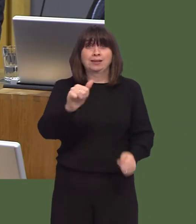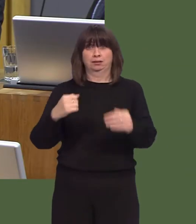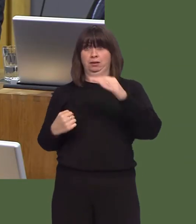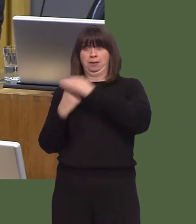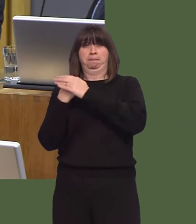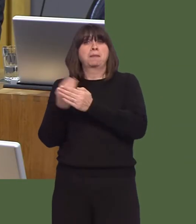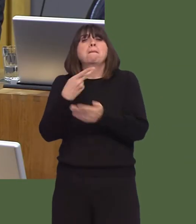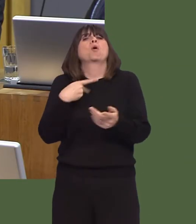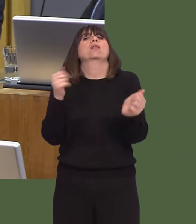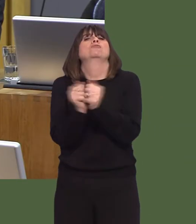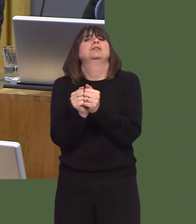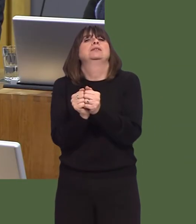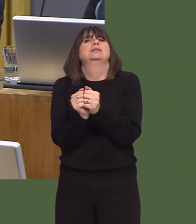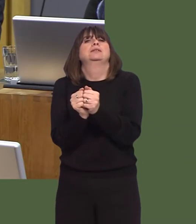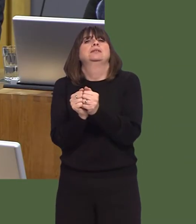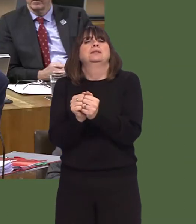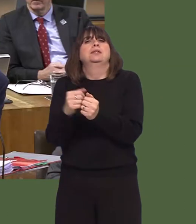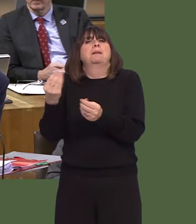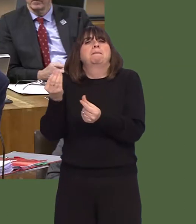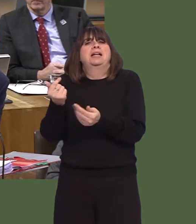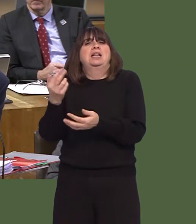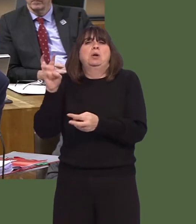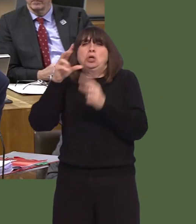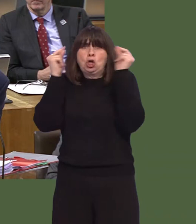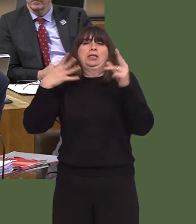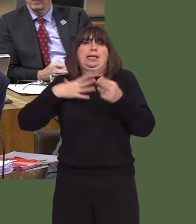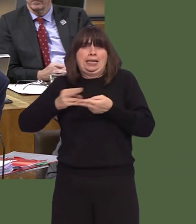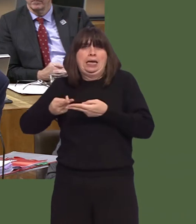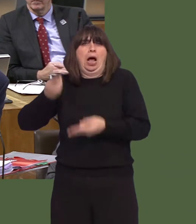She and I are in the same position, but I cannot agree with her that, somehow, we should